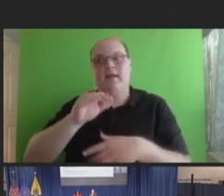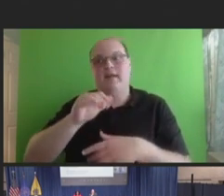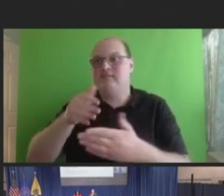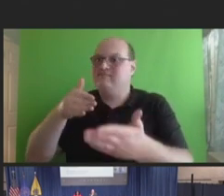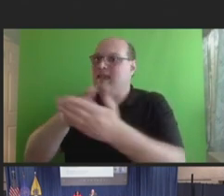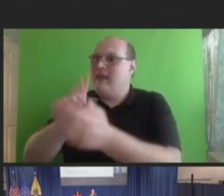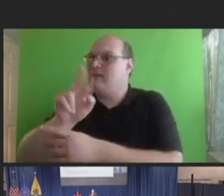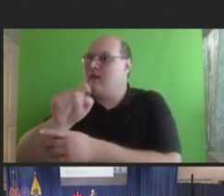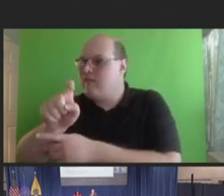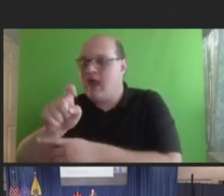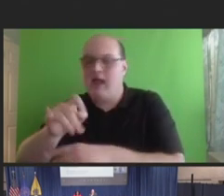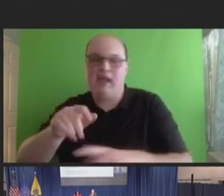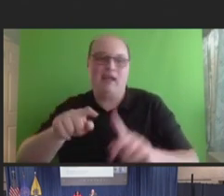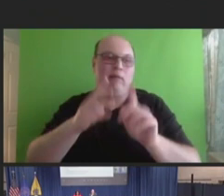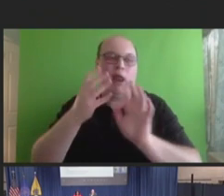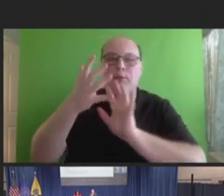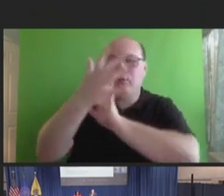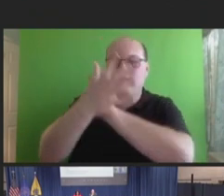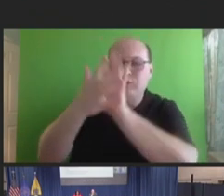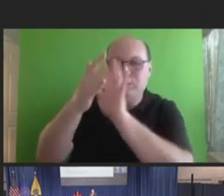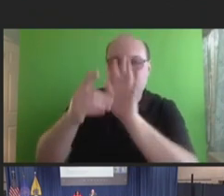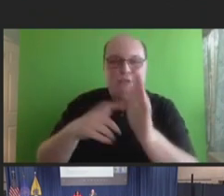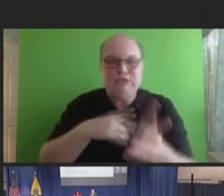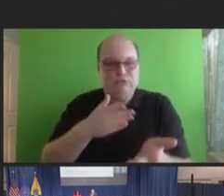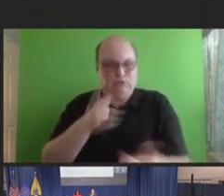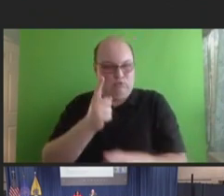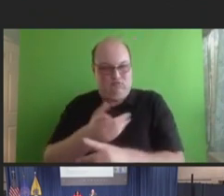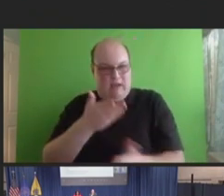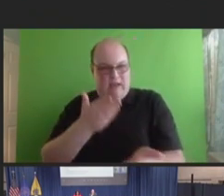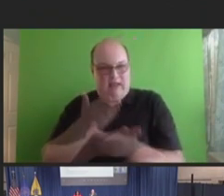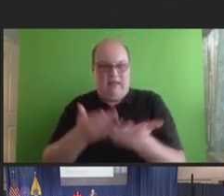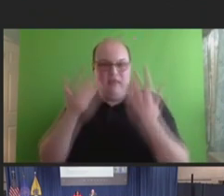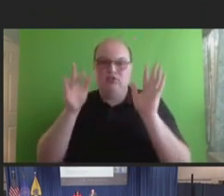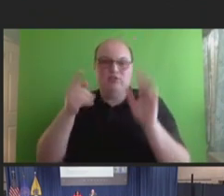know, I'm confused and so, I'm just going to mentally check out." And I think we're